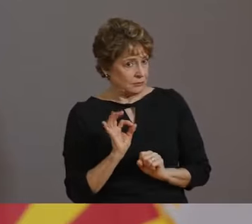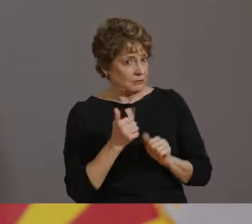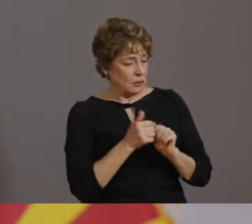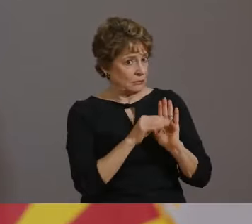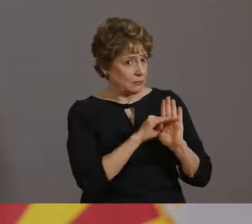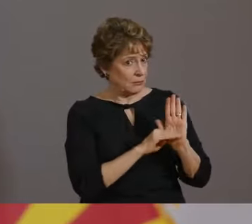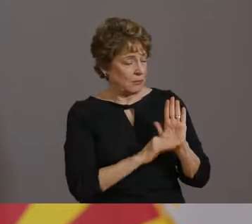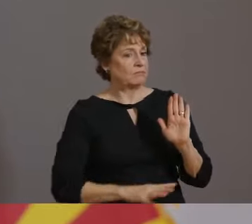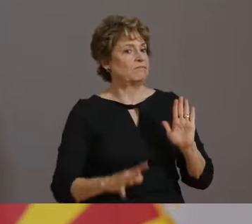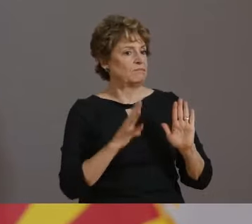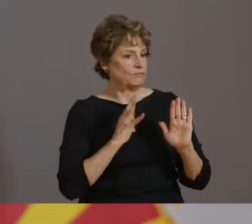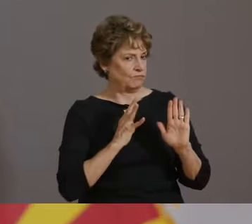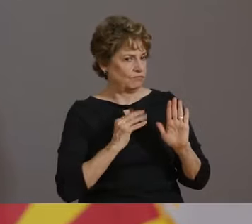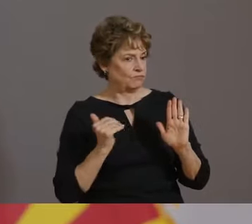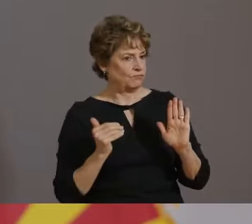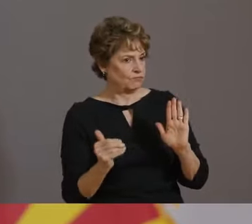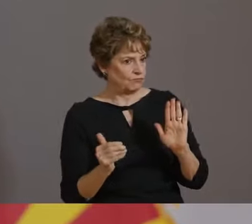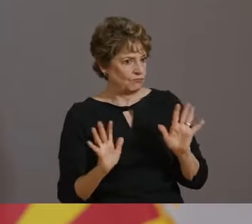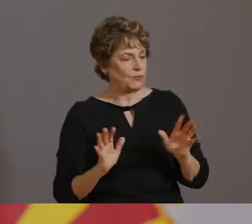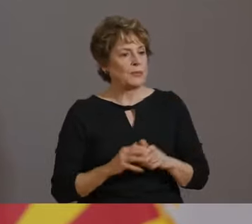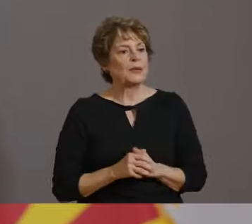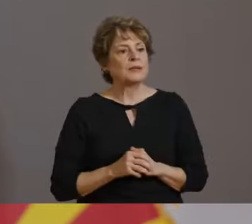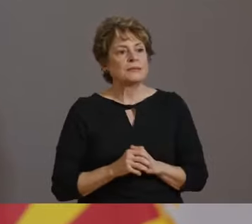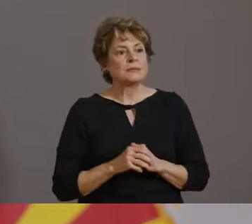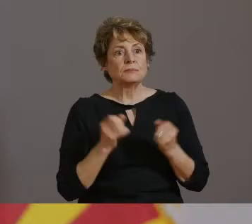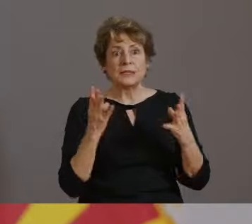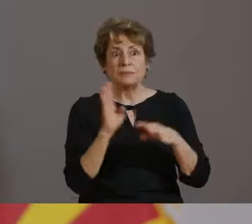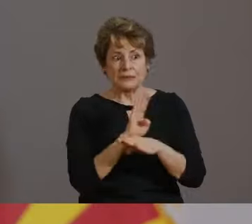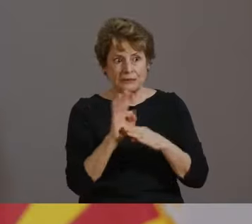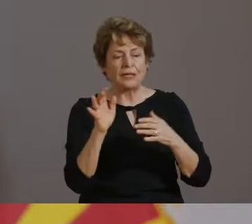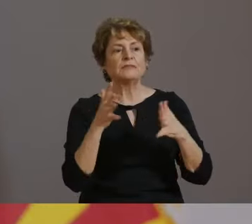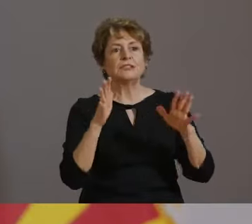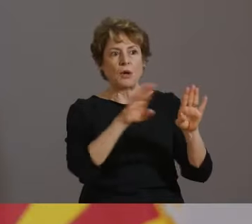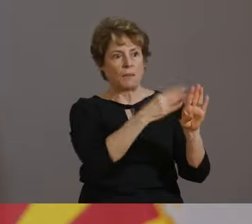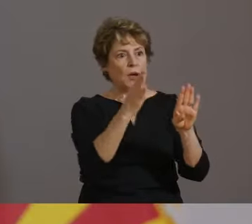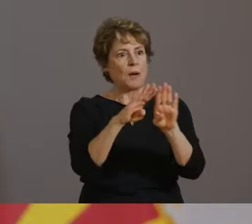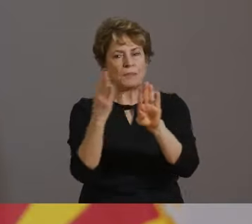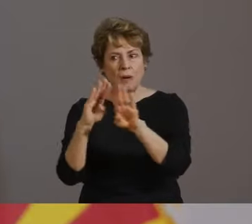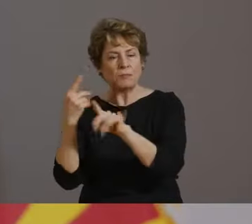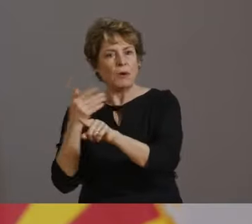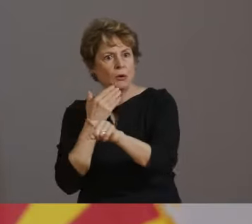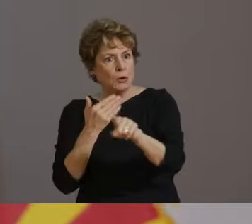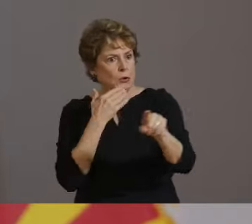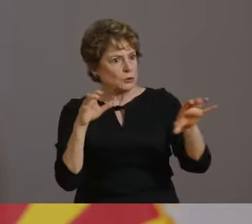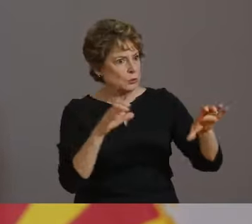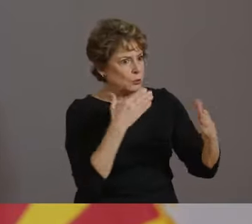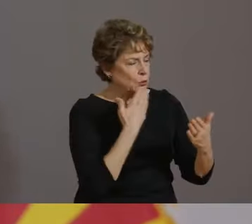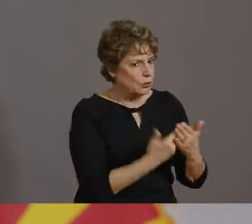WE HAVE HAD MANY BUSINESSES OPEN SUCCESSFULLY AND IDENTIFY BEST PRACTICES FOR IMPLEMENTING THE REQUIREMENTS.